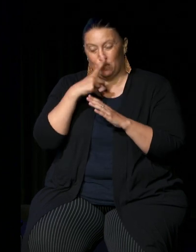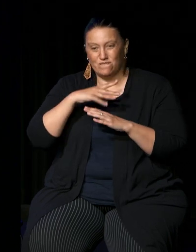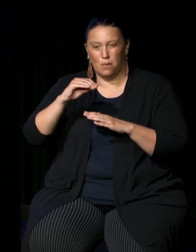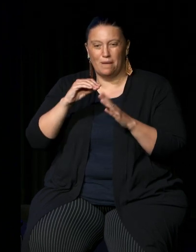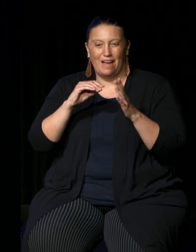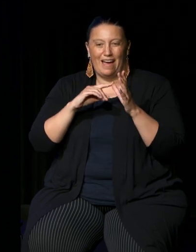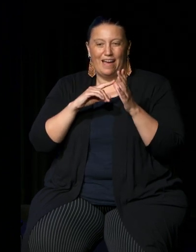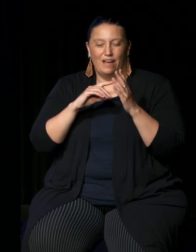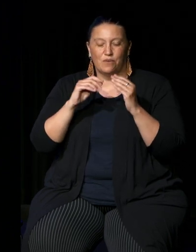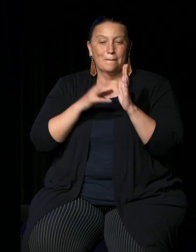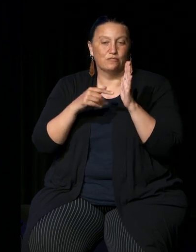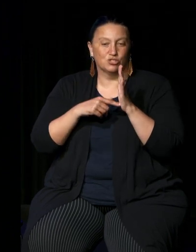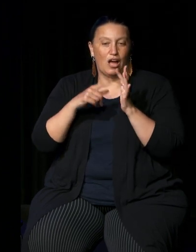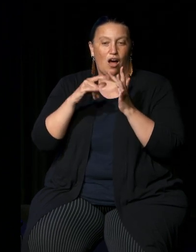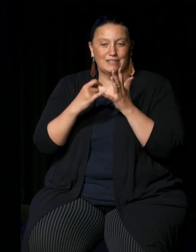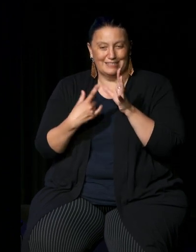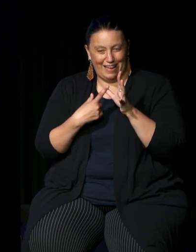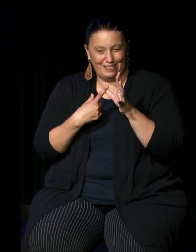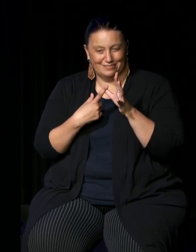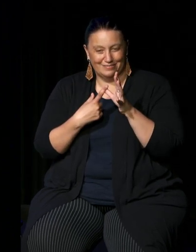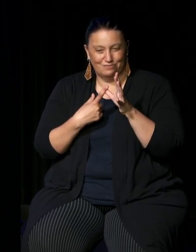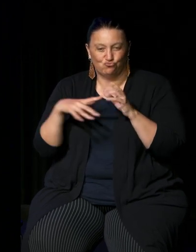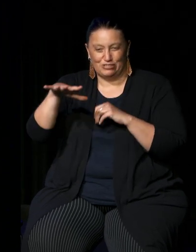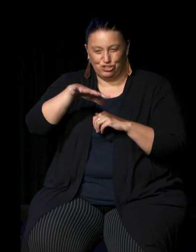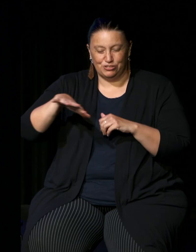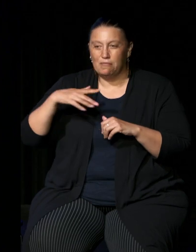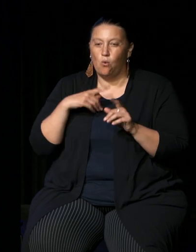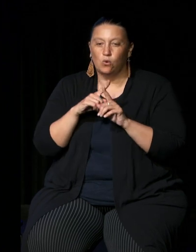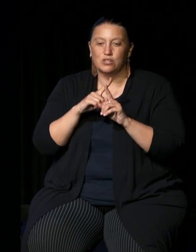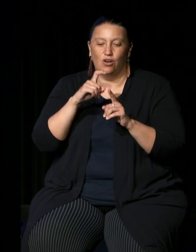region and also have Celtic and Prussian ancestry